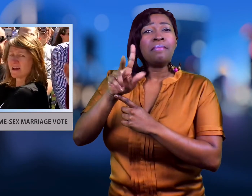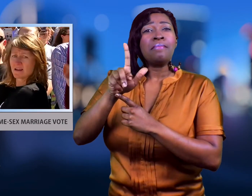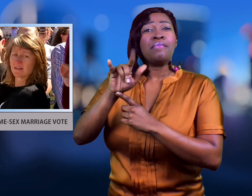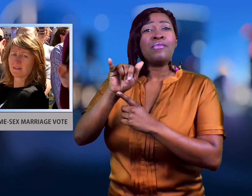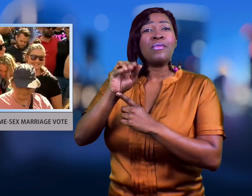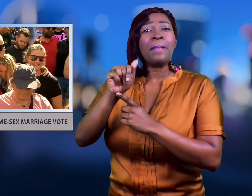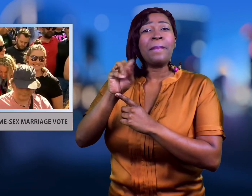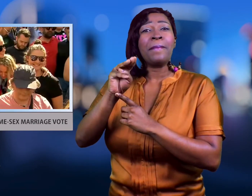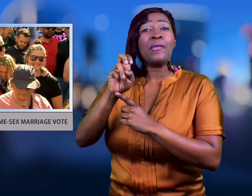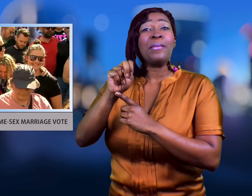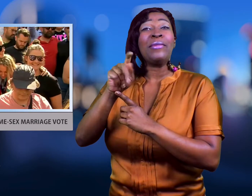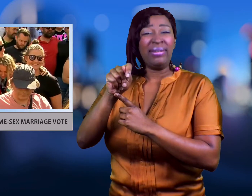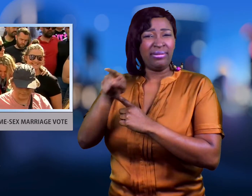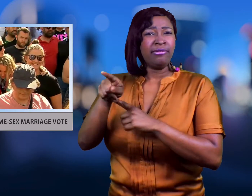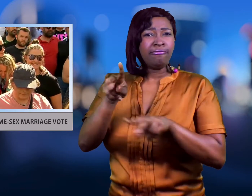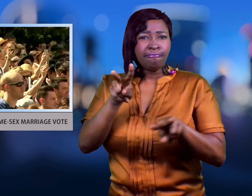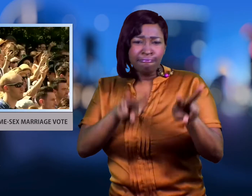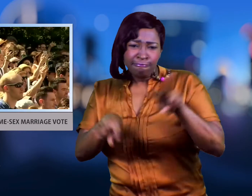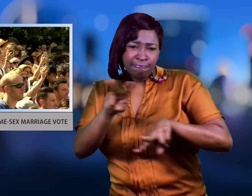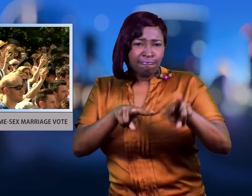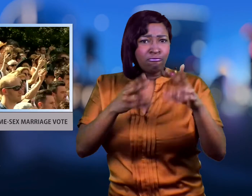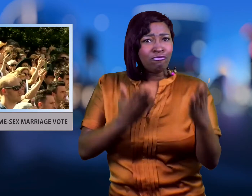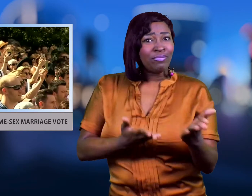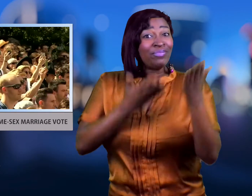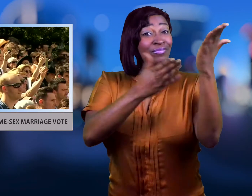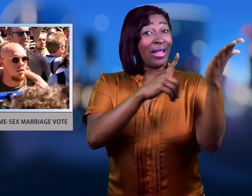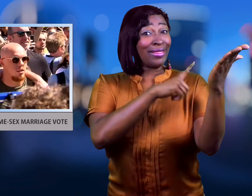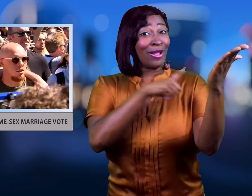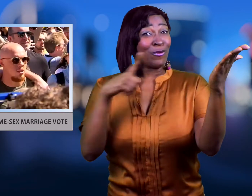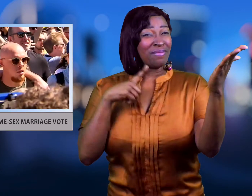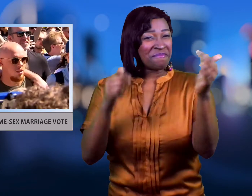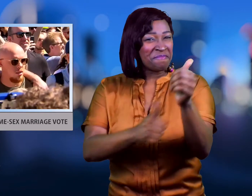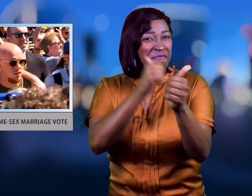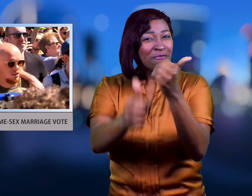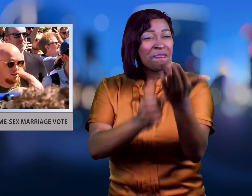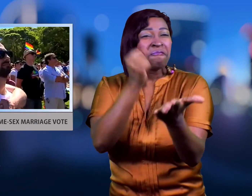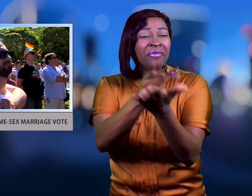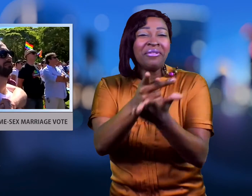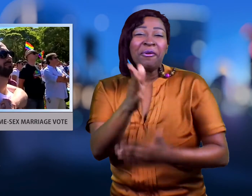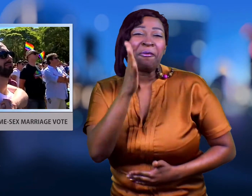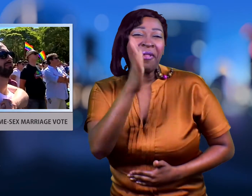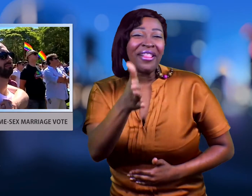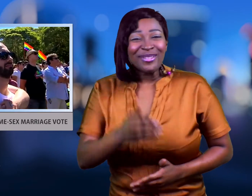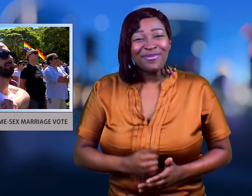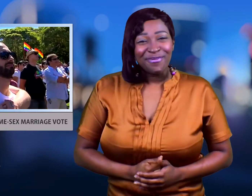by the end of the year.